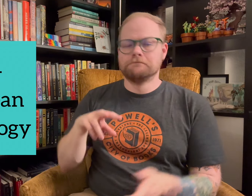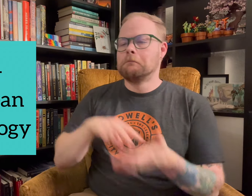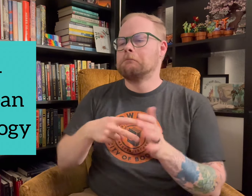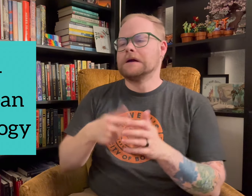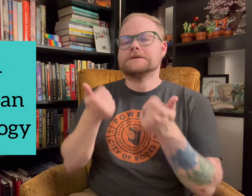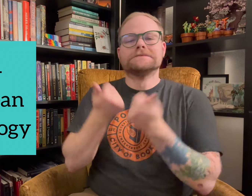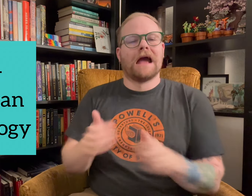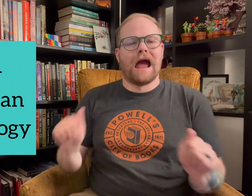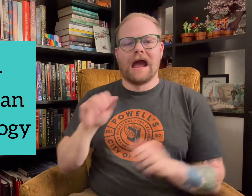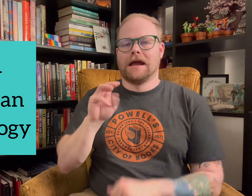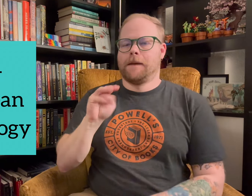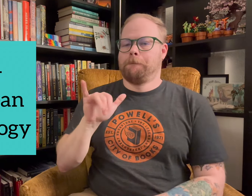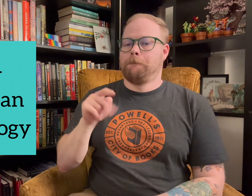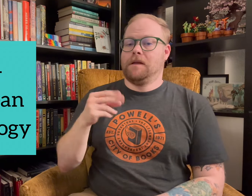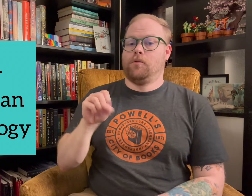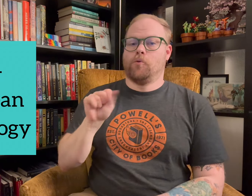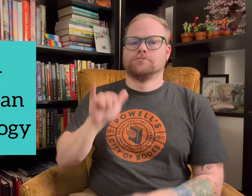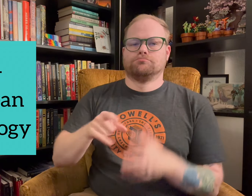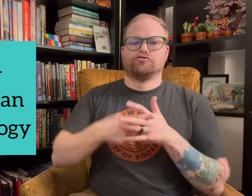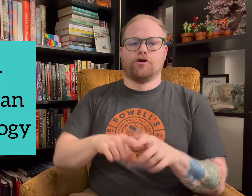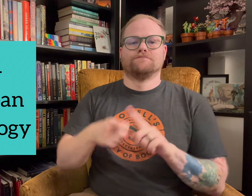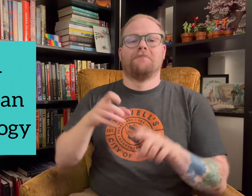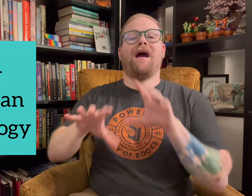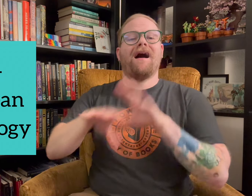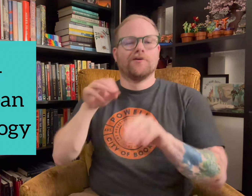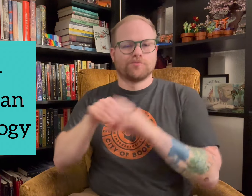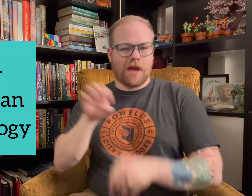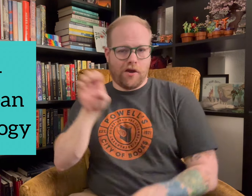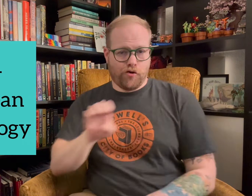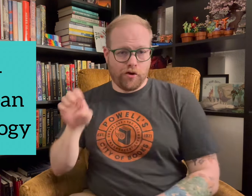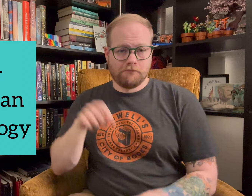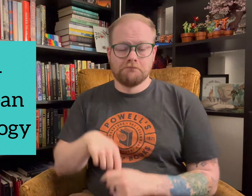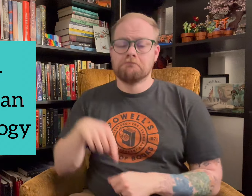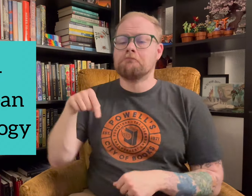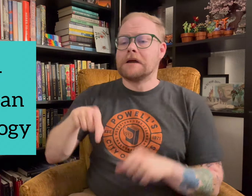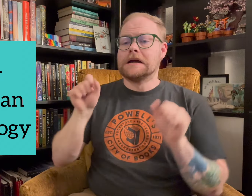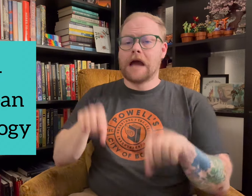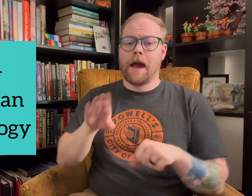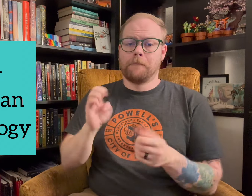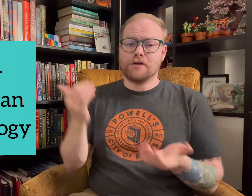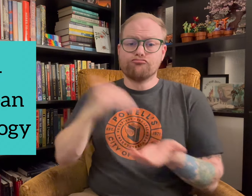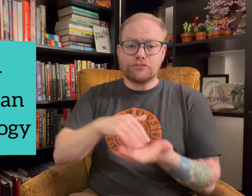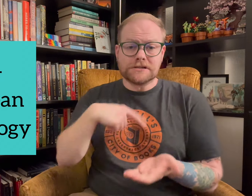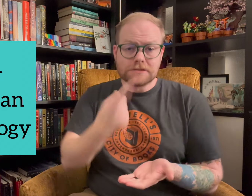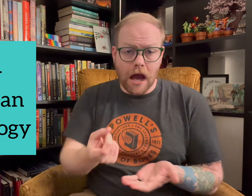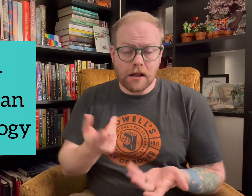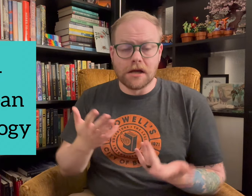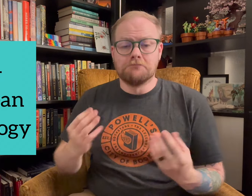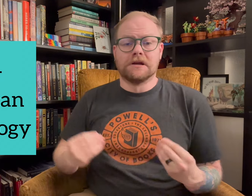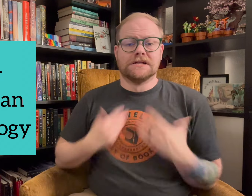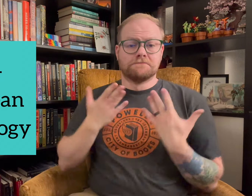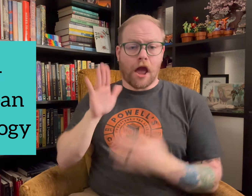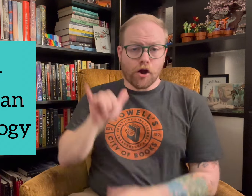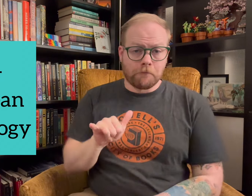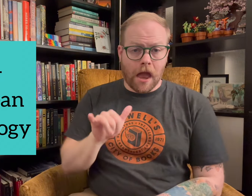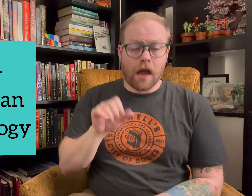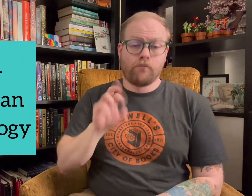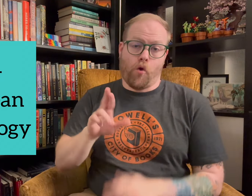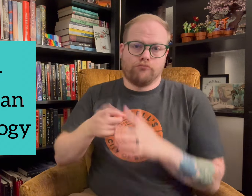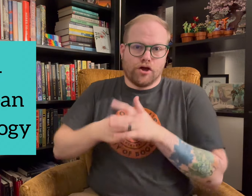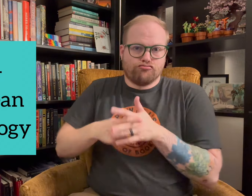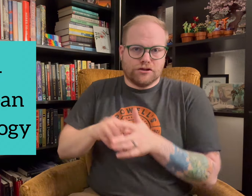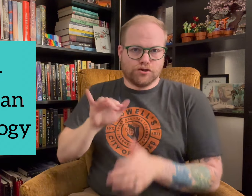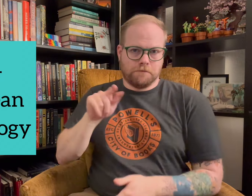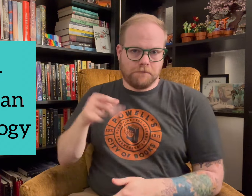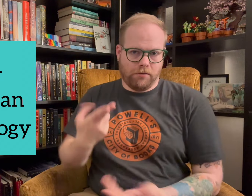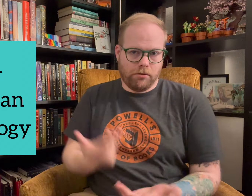This is any mythos that originates from outside of Europe. This can be a retelling, inspired by, or the original myth.